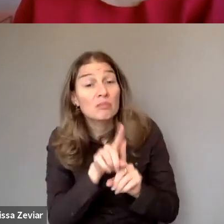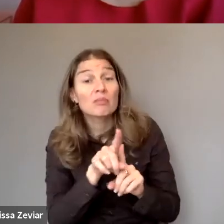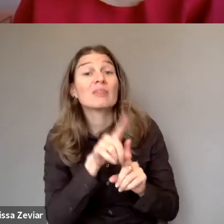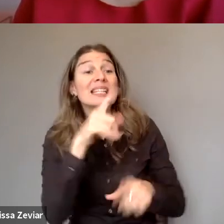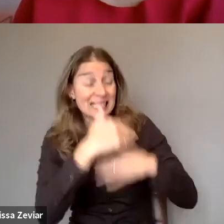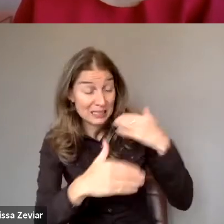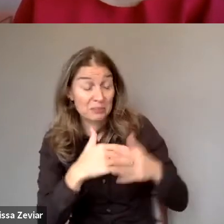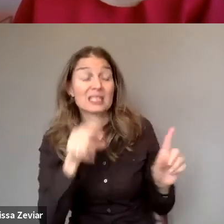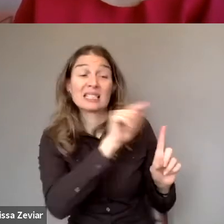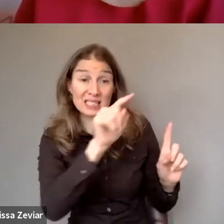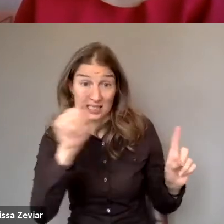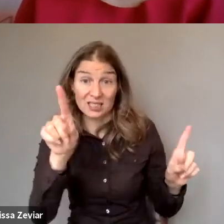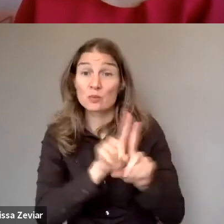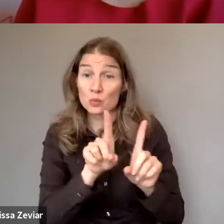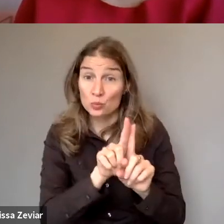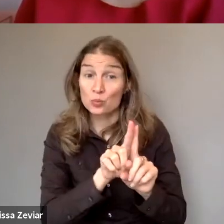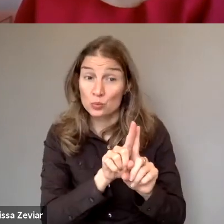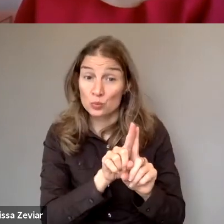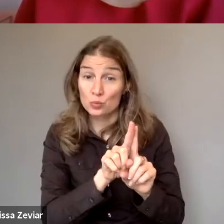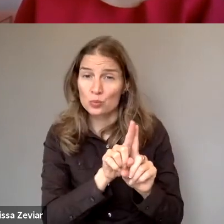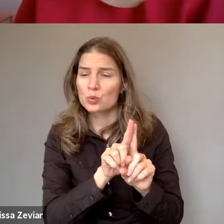Violence prevention means educating men